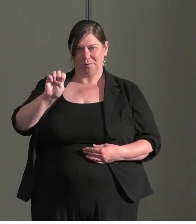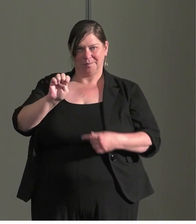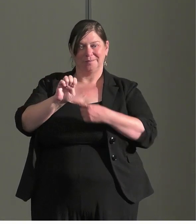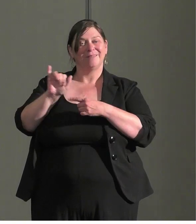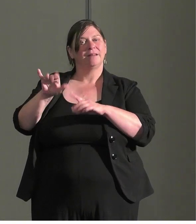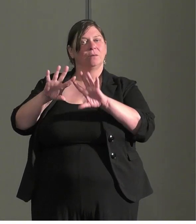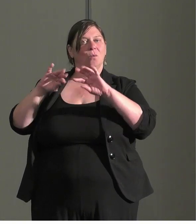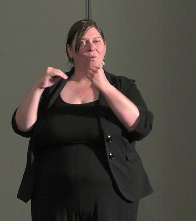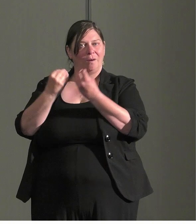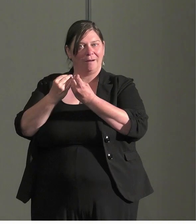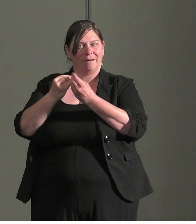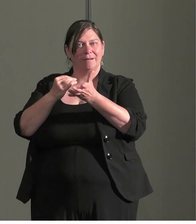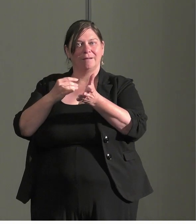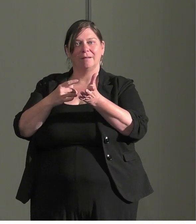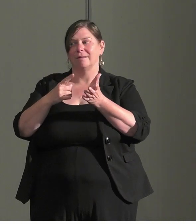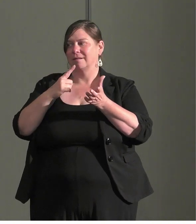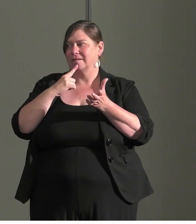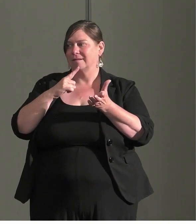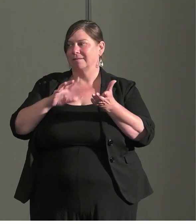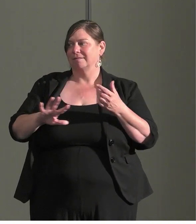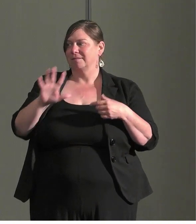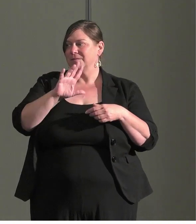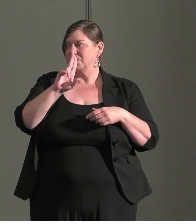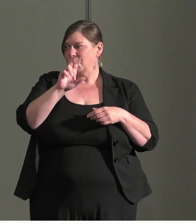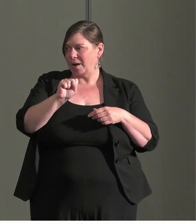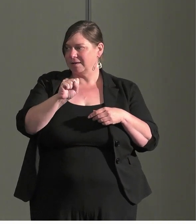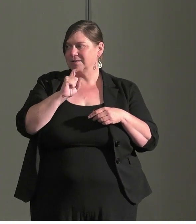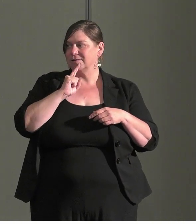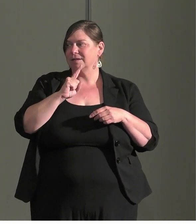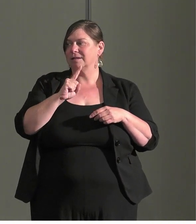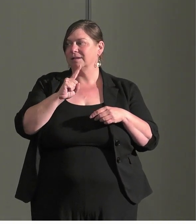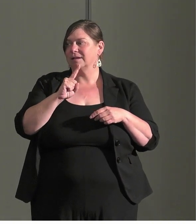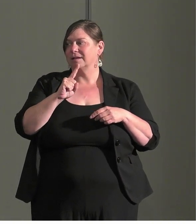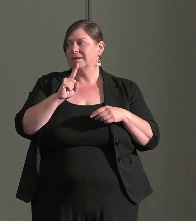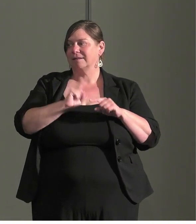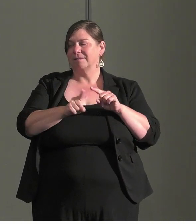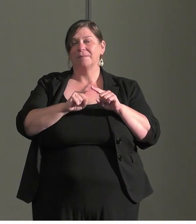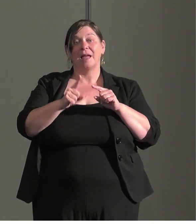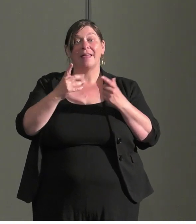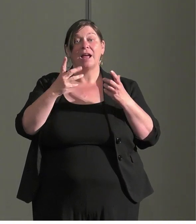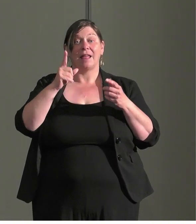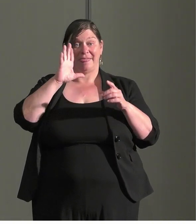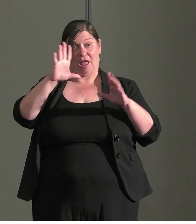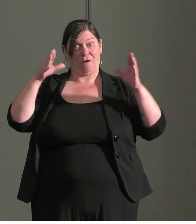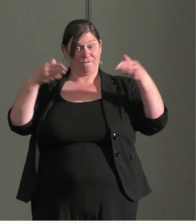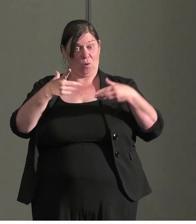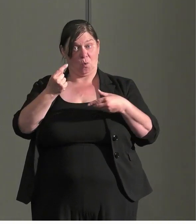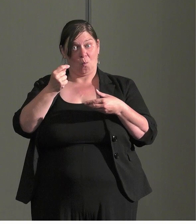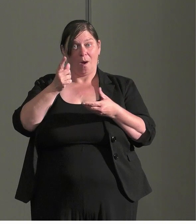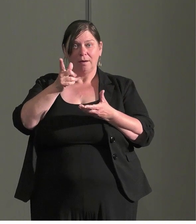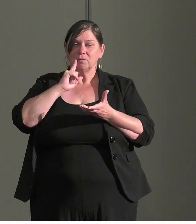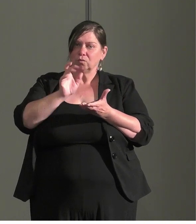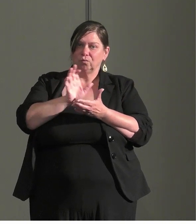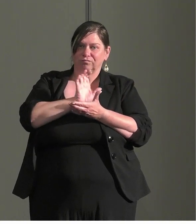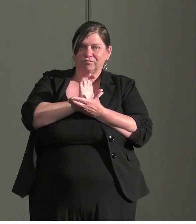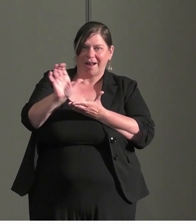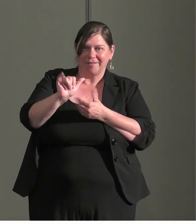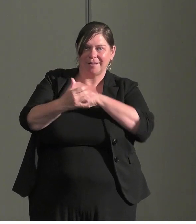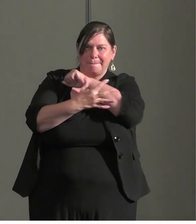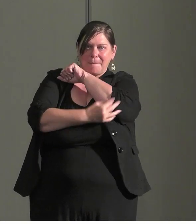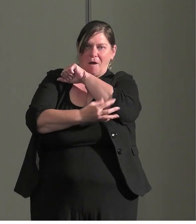is representing in Canada and the U.S. it focus on the goal of getting rid of poverty. With this